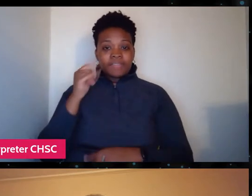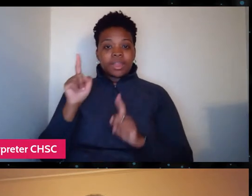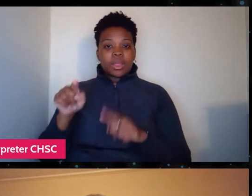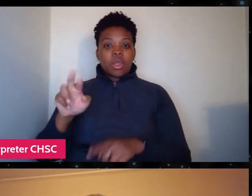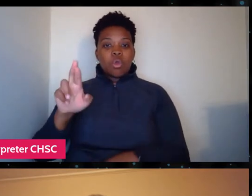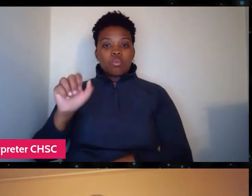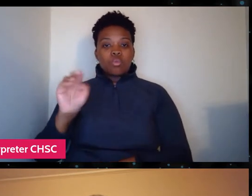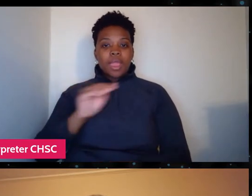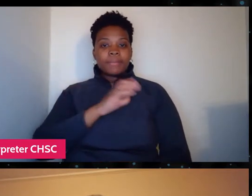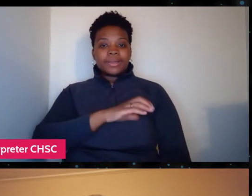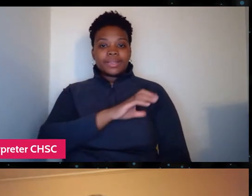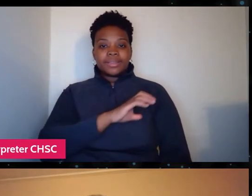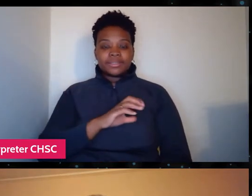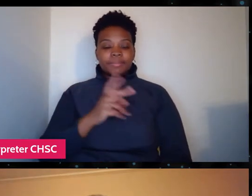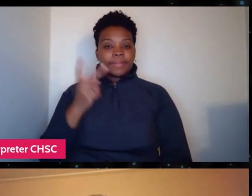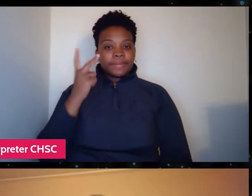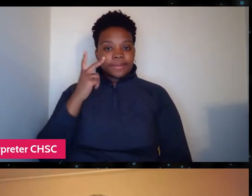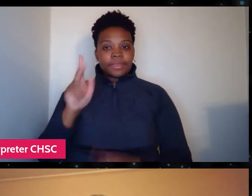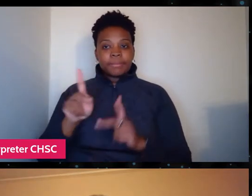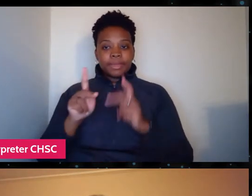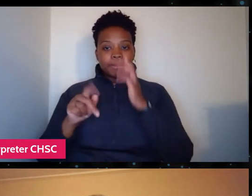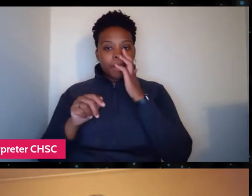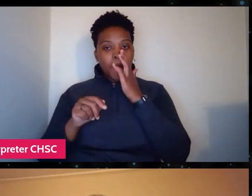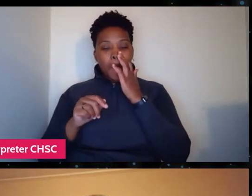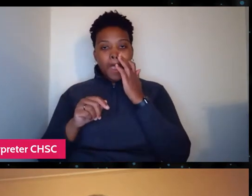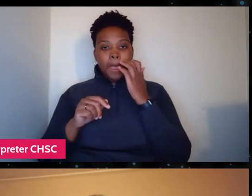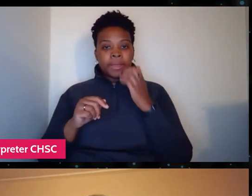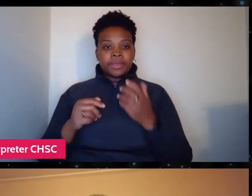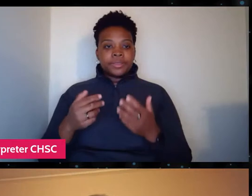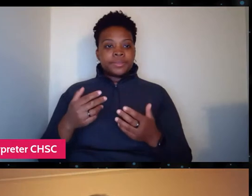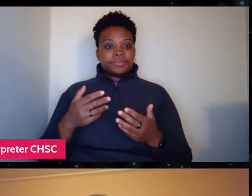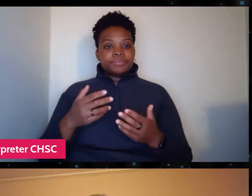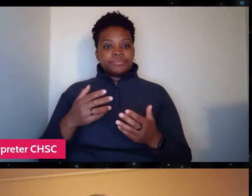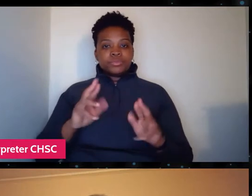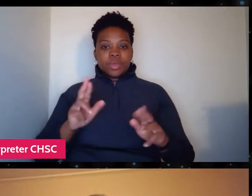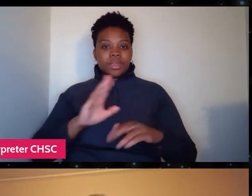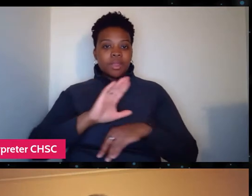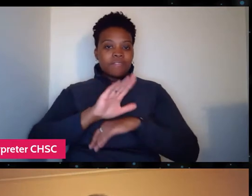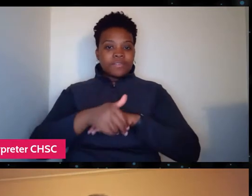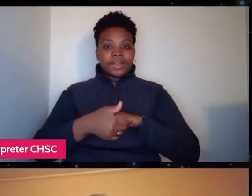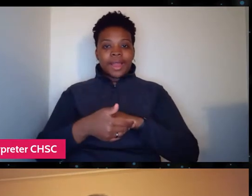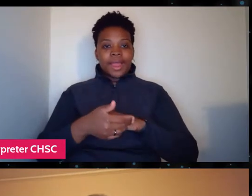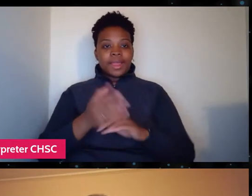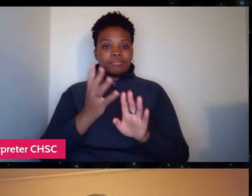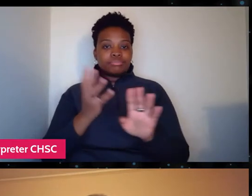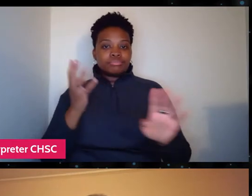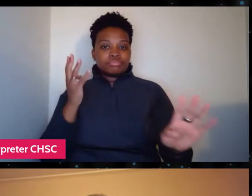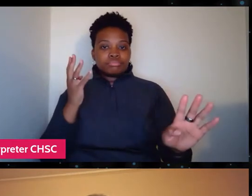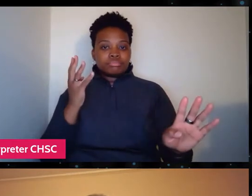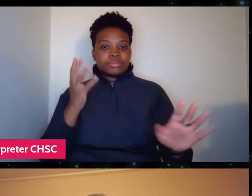and they see those people queuing up overnight to get healthcare and they see how grateful those people are